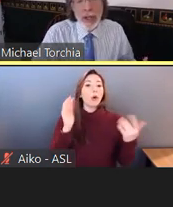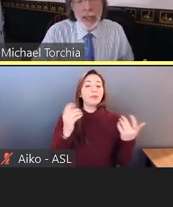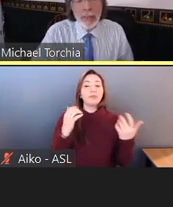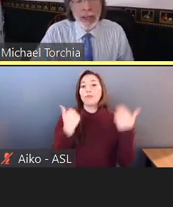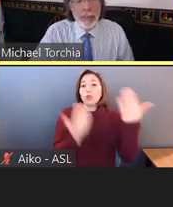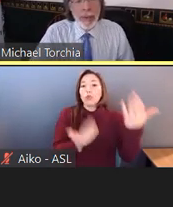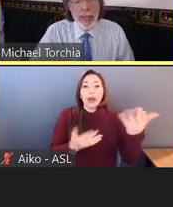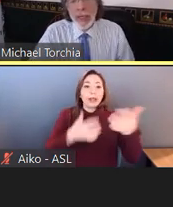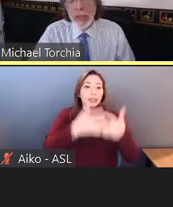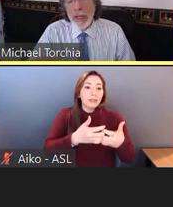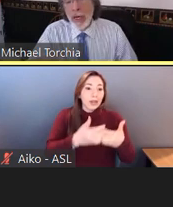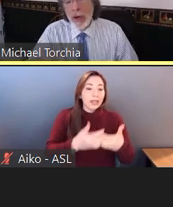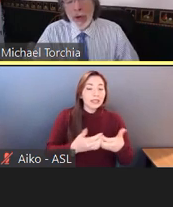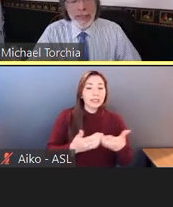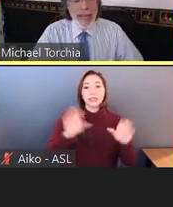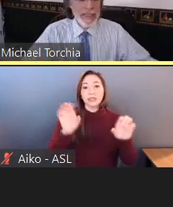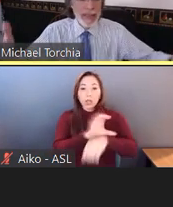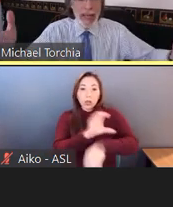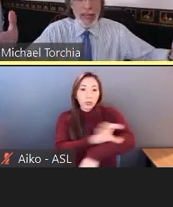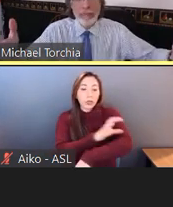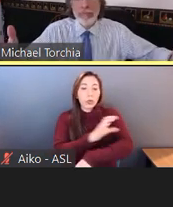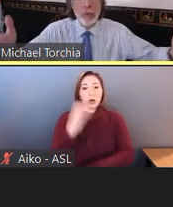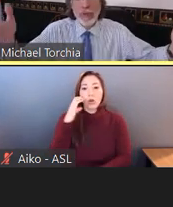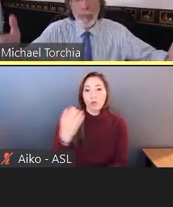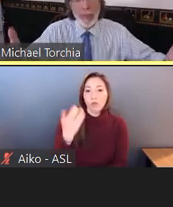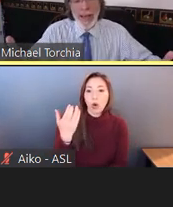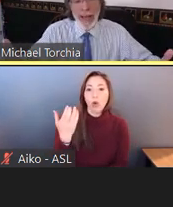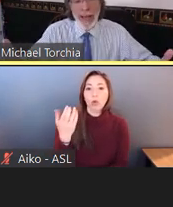It might be a desk that moves up and down.